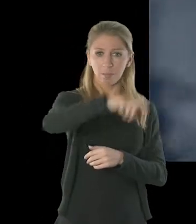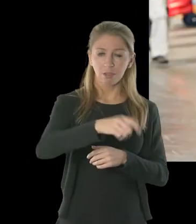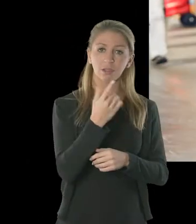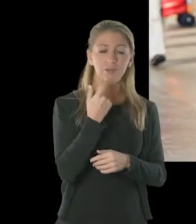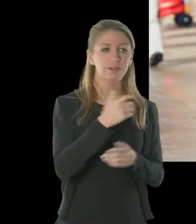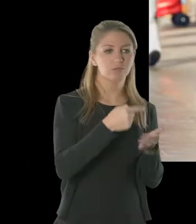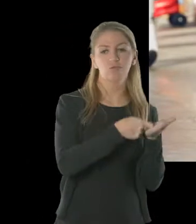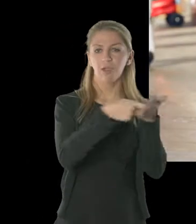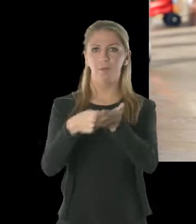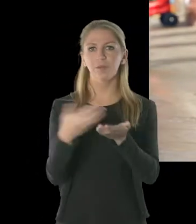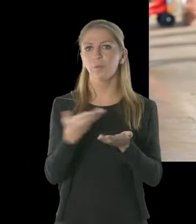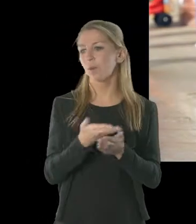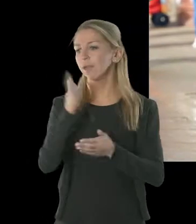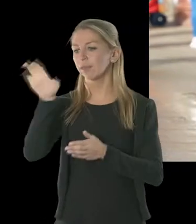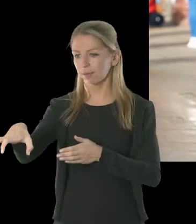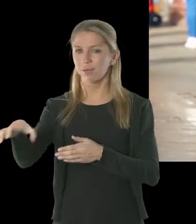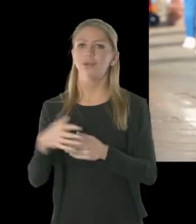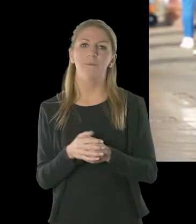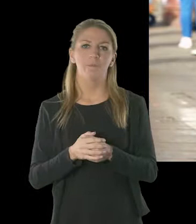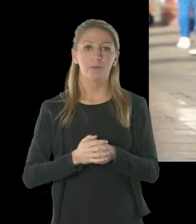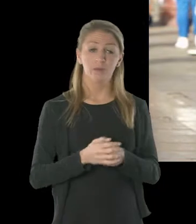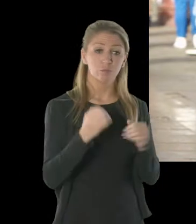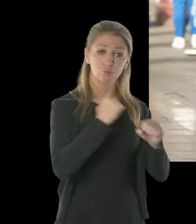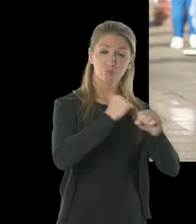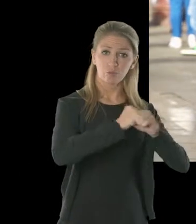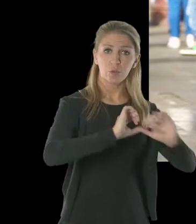and challenging where it’s not so good.